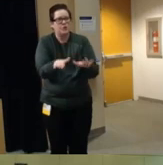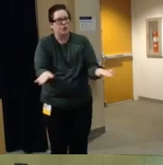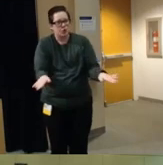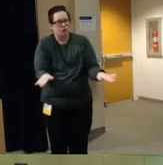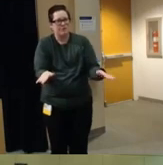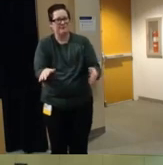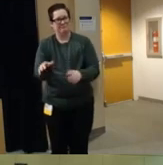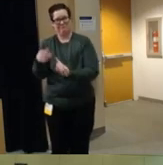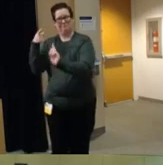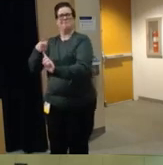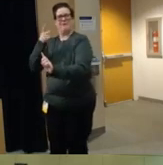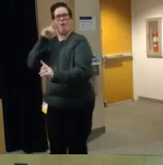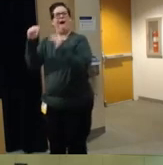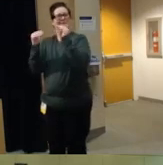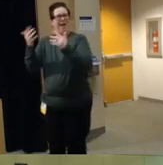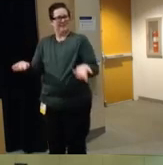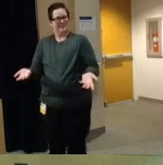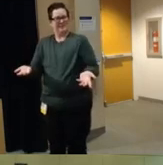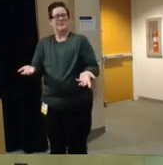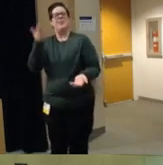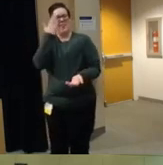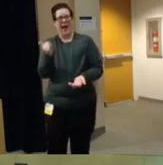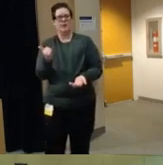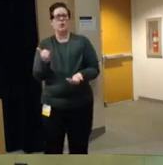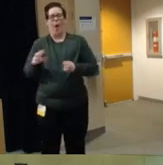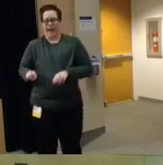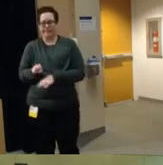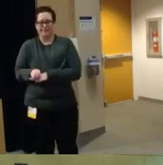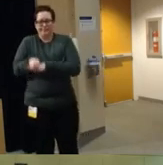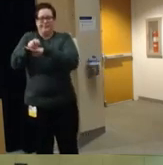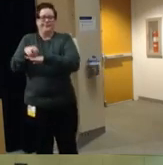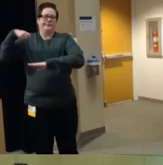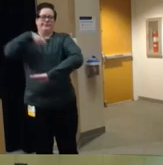of children um so the booster seat came along as as kind of a next step to to help kids kind